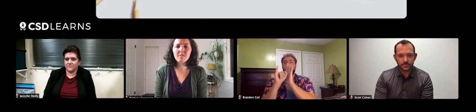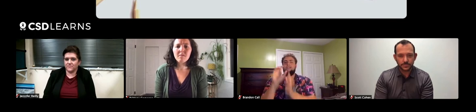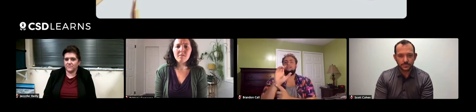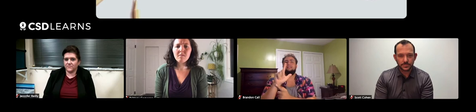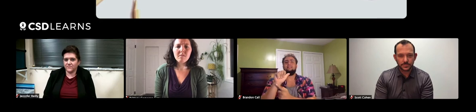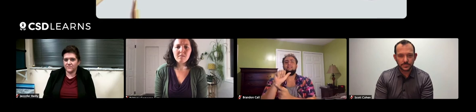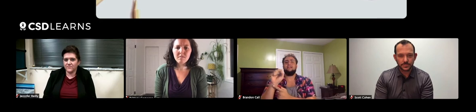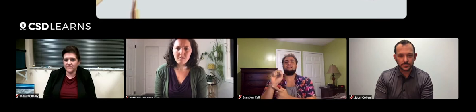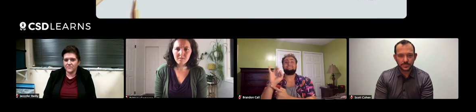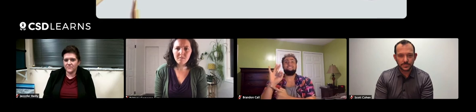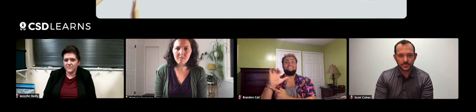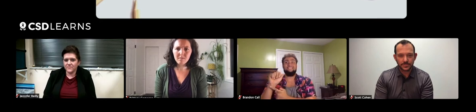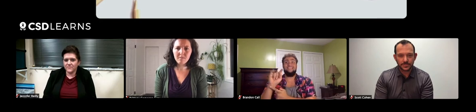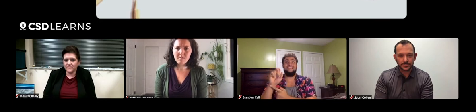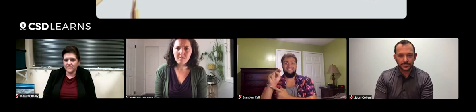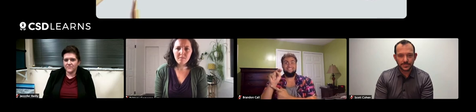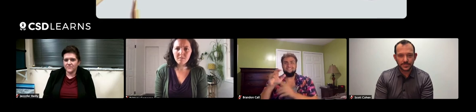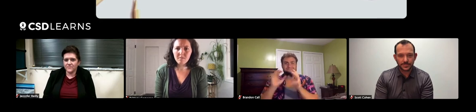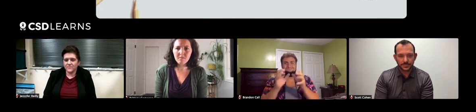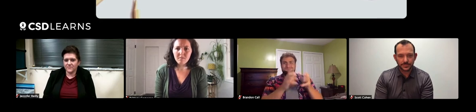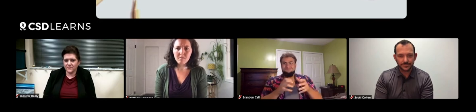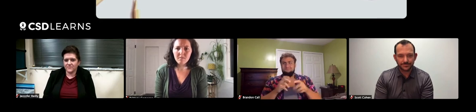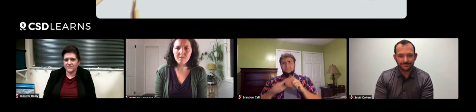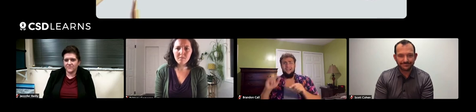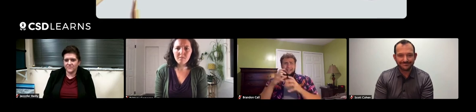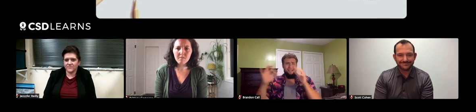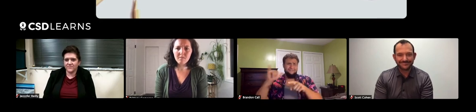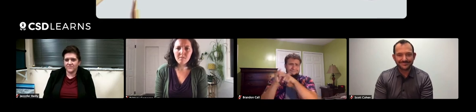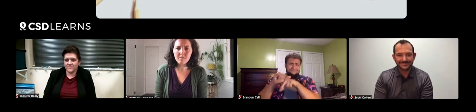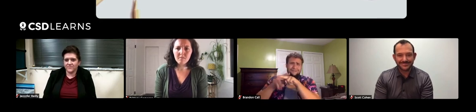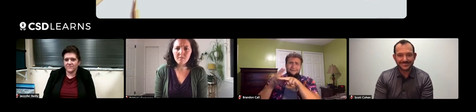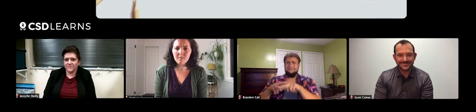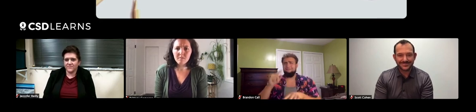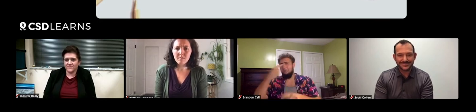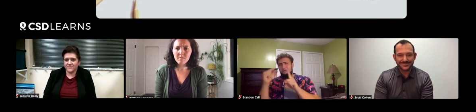We have a classification for different animals, and a lot of times they look